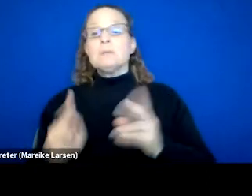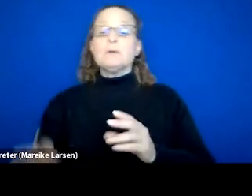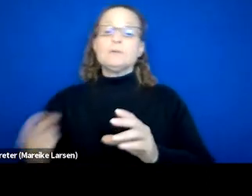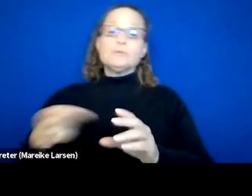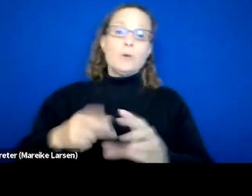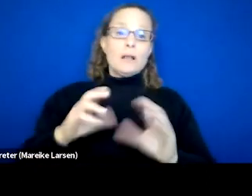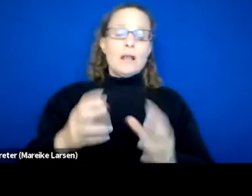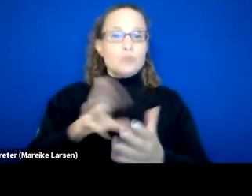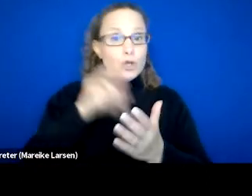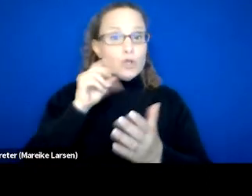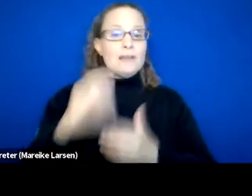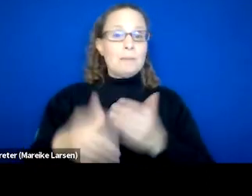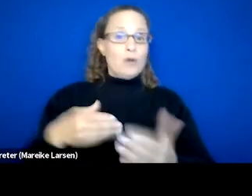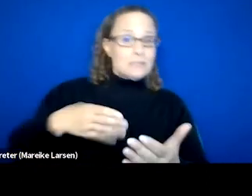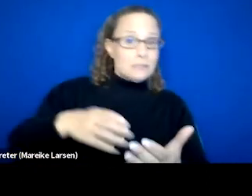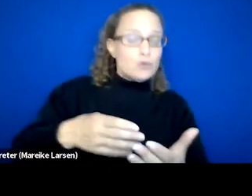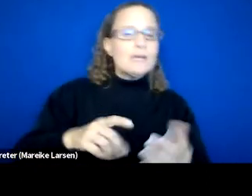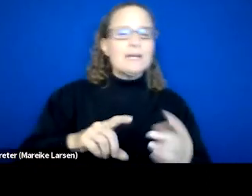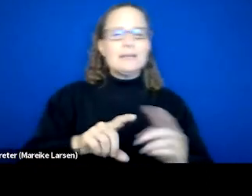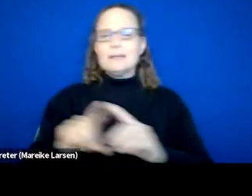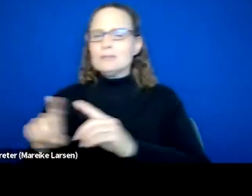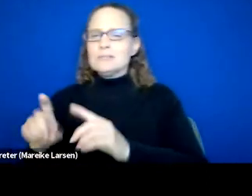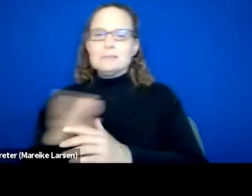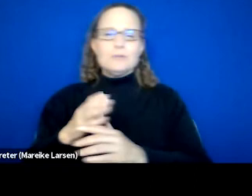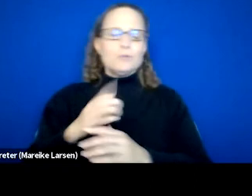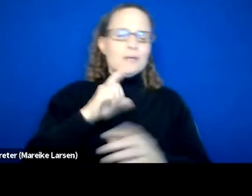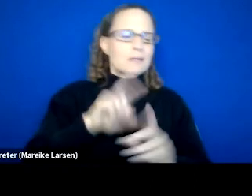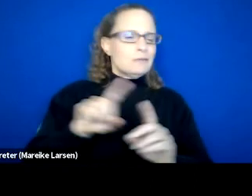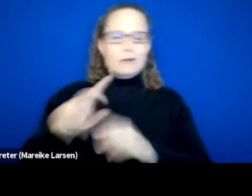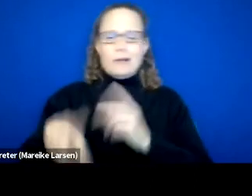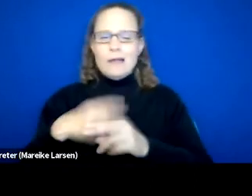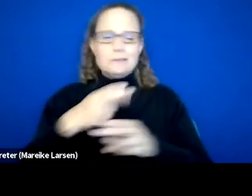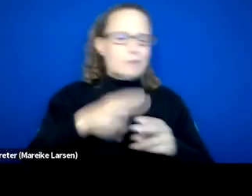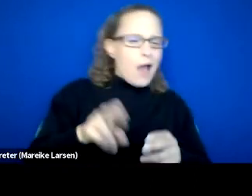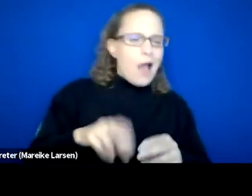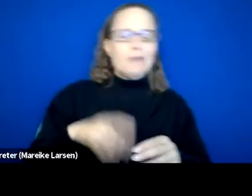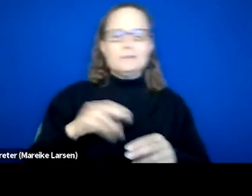the process of cooking, the differences between knives and cuts of fruits and vegetables